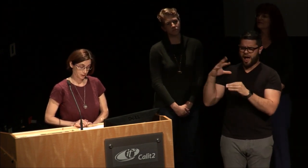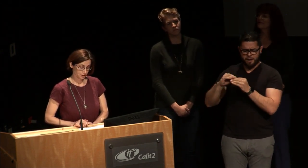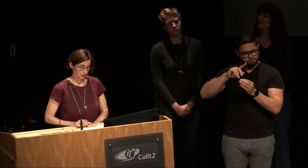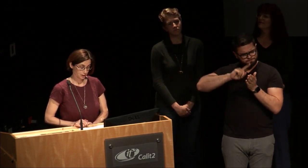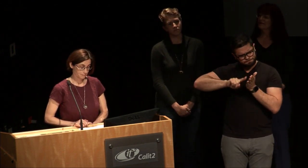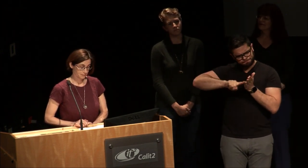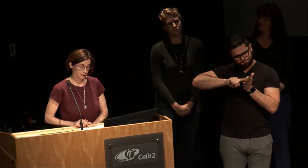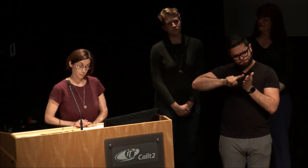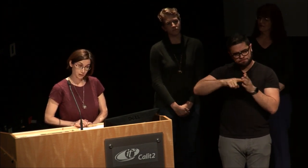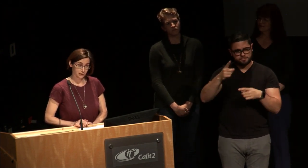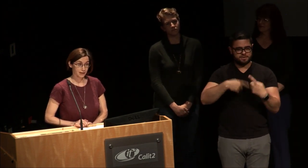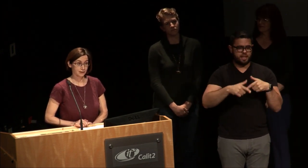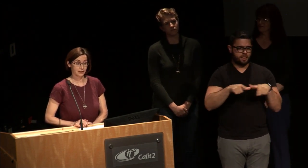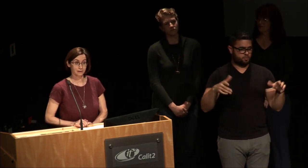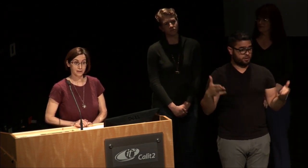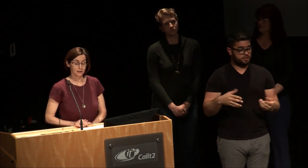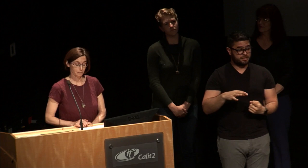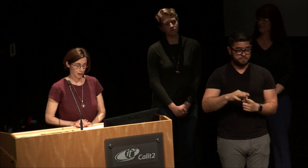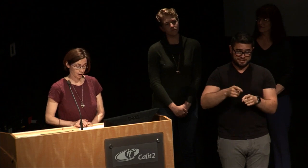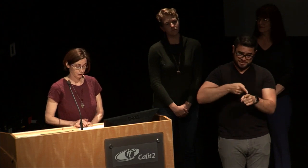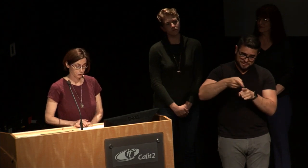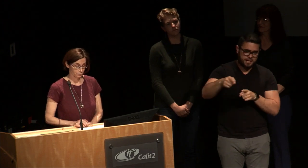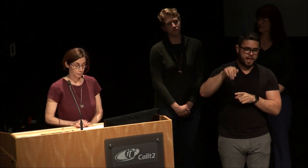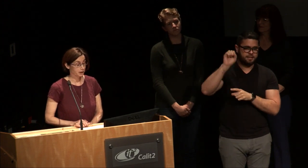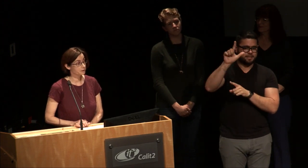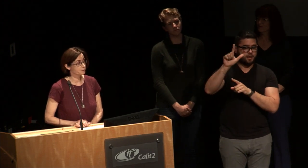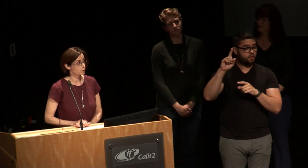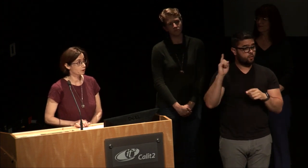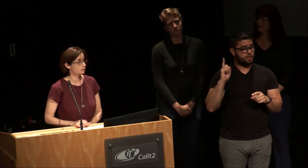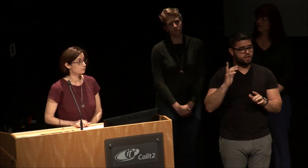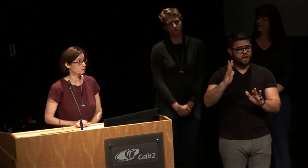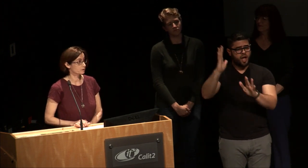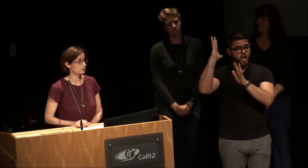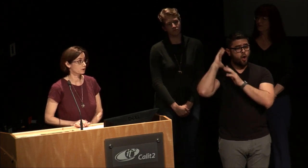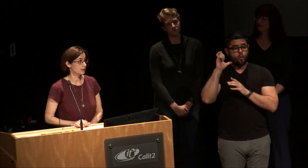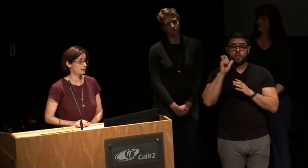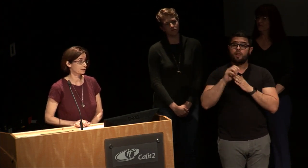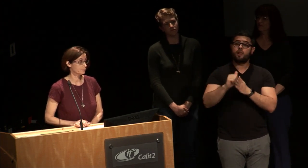especially ASL, dating back to the pioneering work of Professor Ed Clima